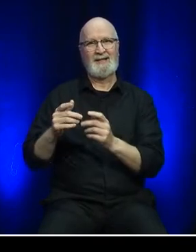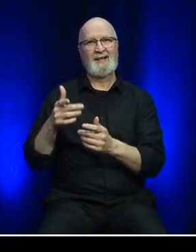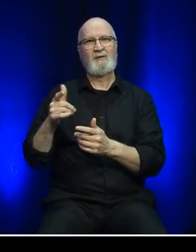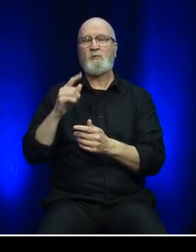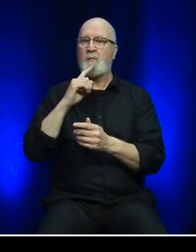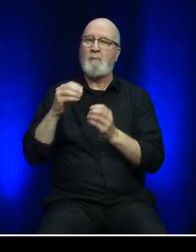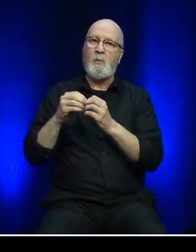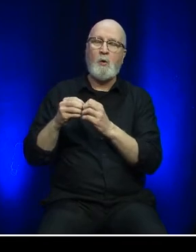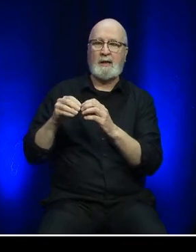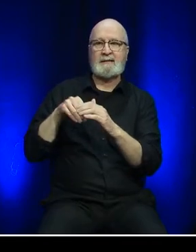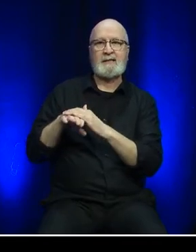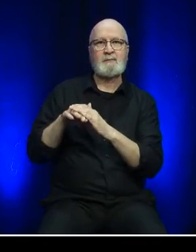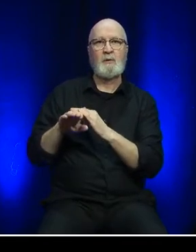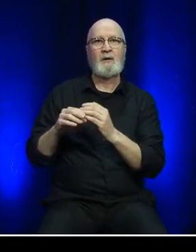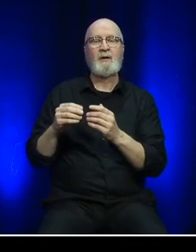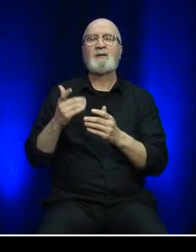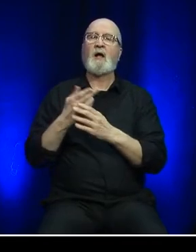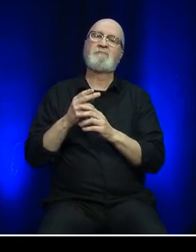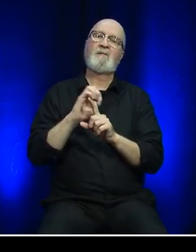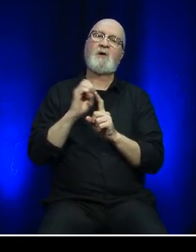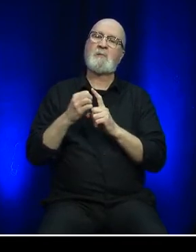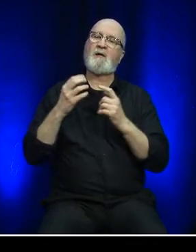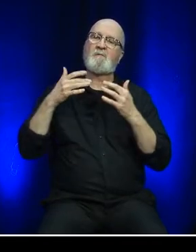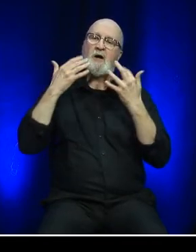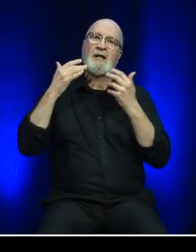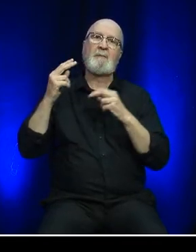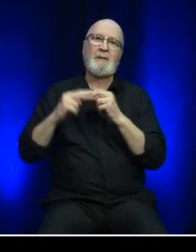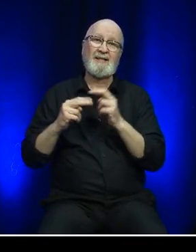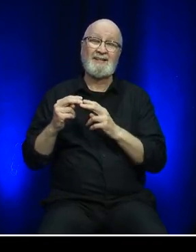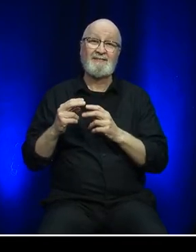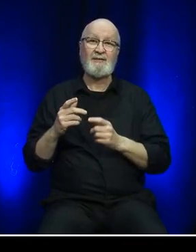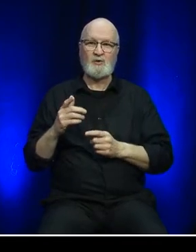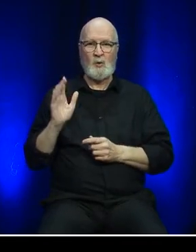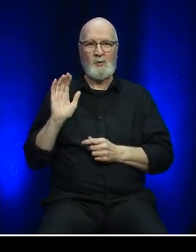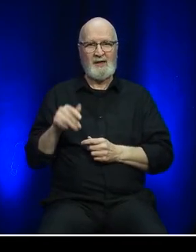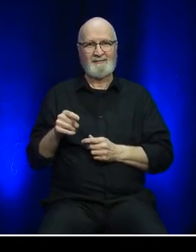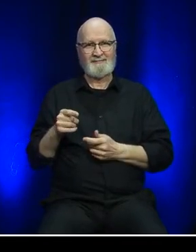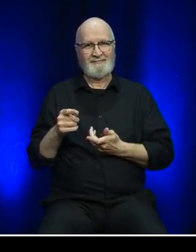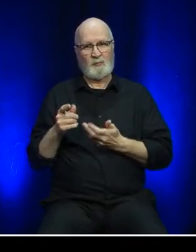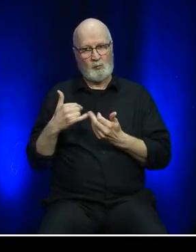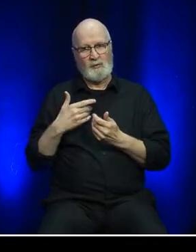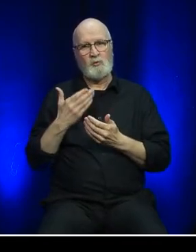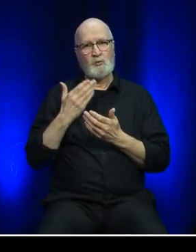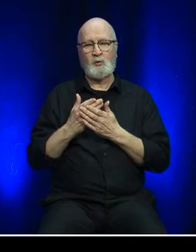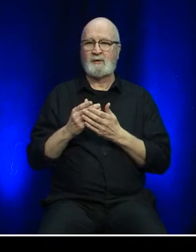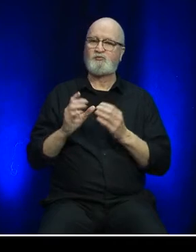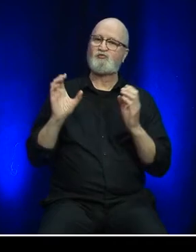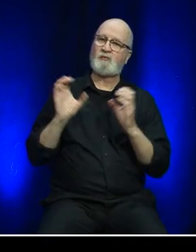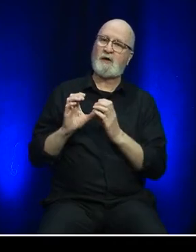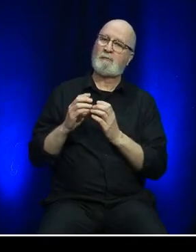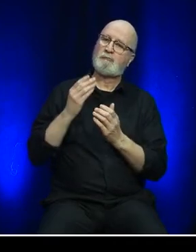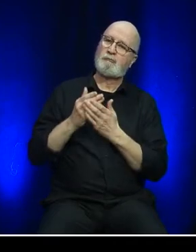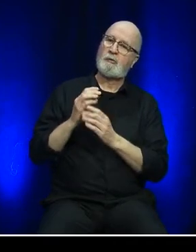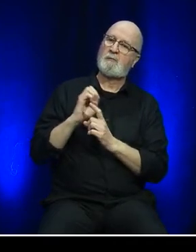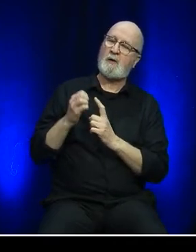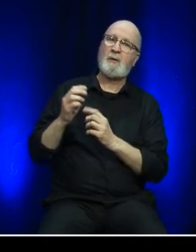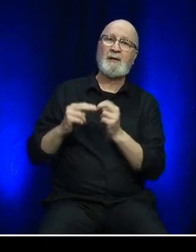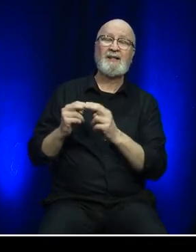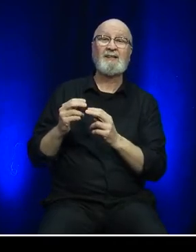and environmentally friendly building which is being designed to attain LEED certification. The building is tentatively scheduled